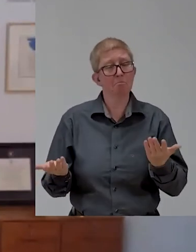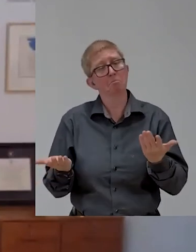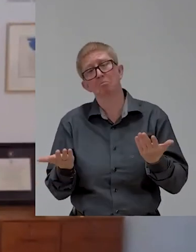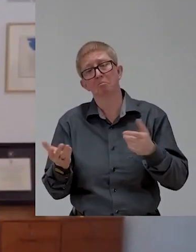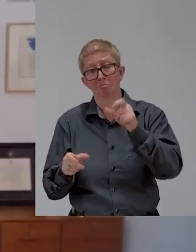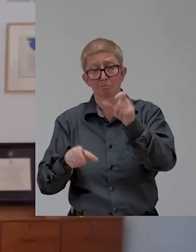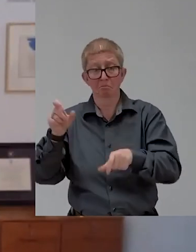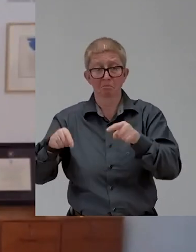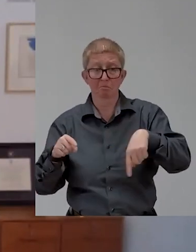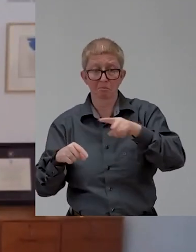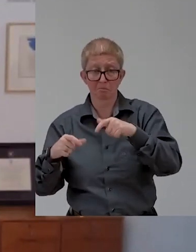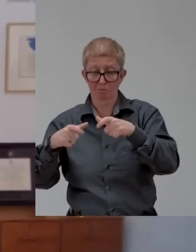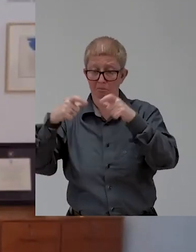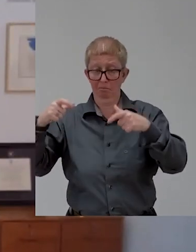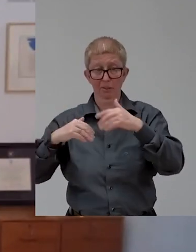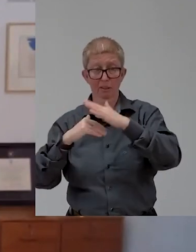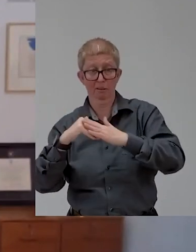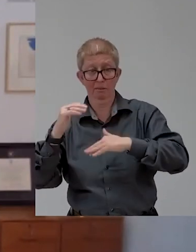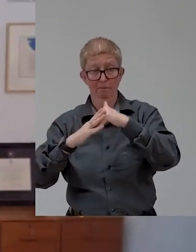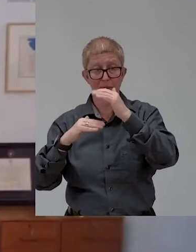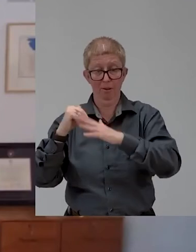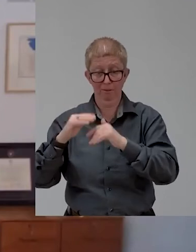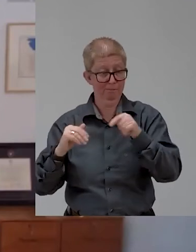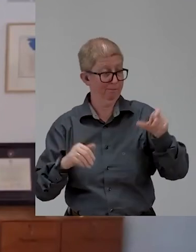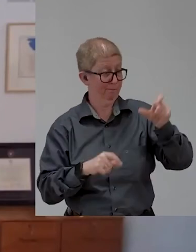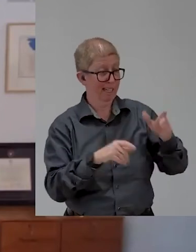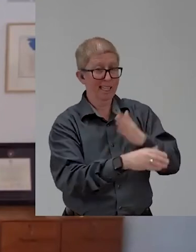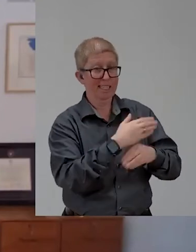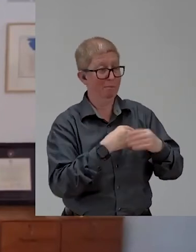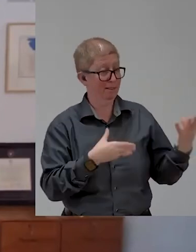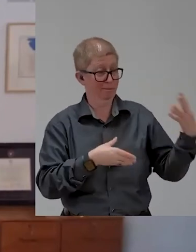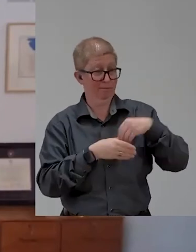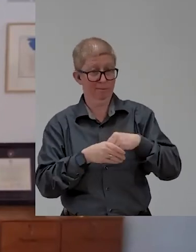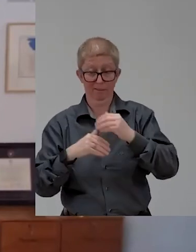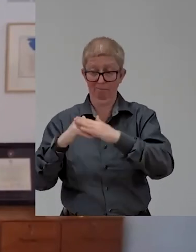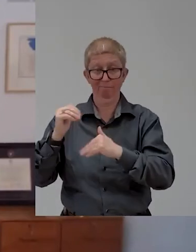it makes for a better product. It's innovative, it makes products that people enjoy more.